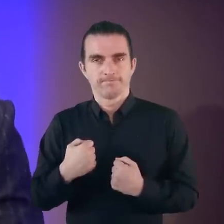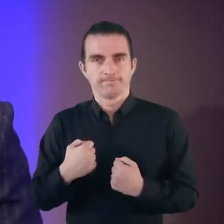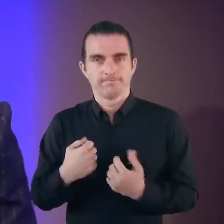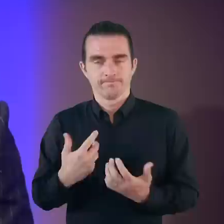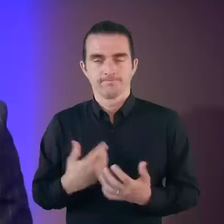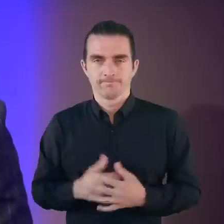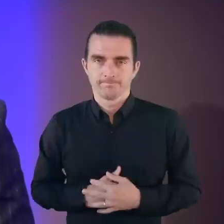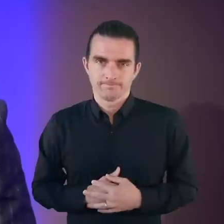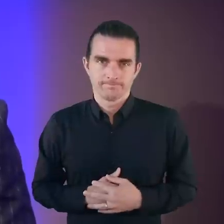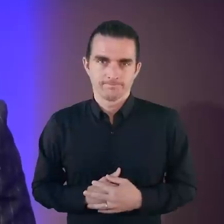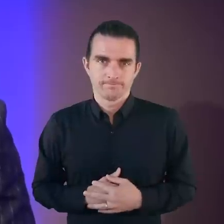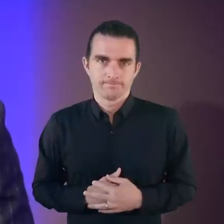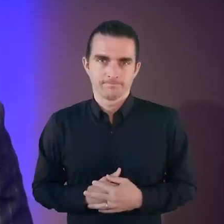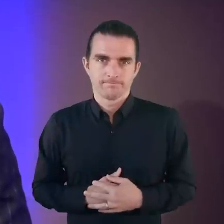I'm going to give everything I've got.